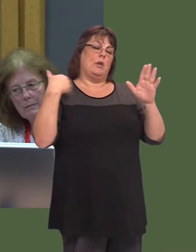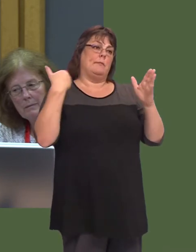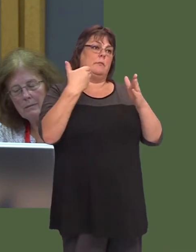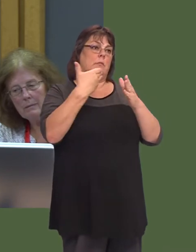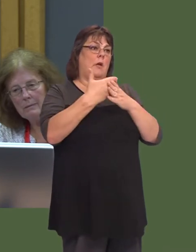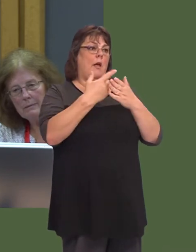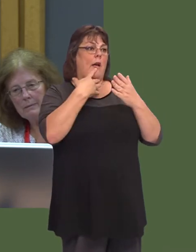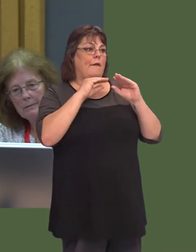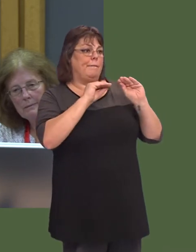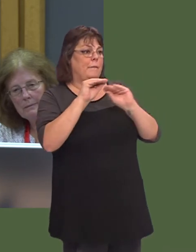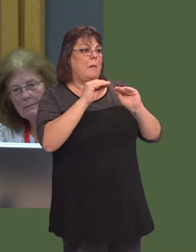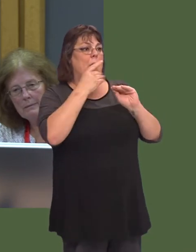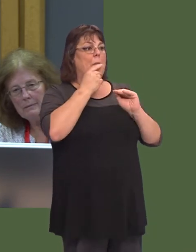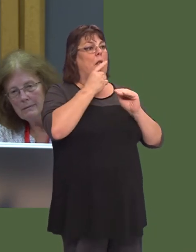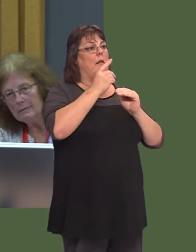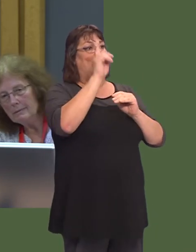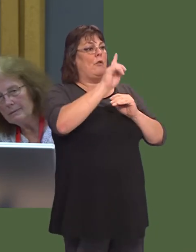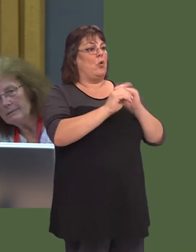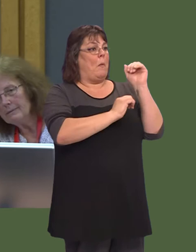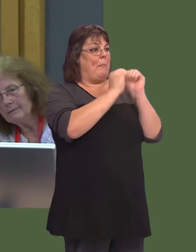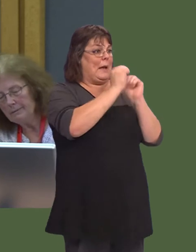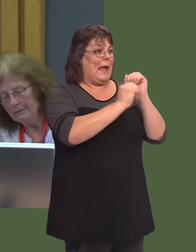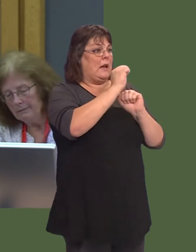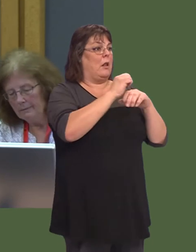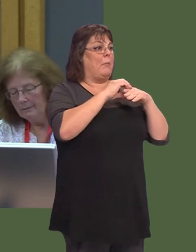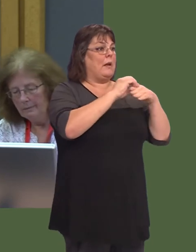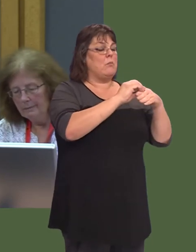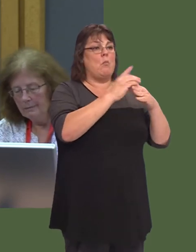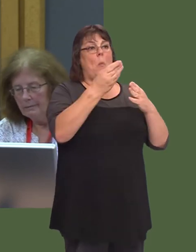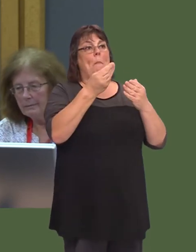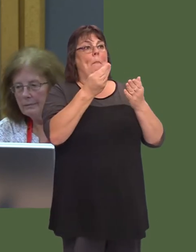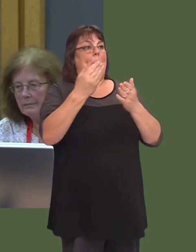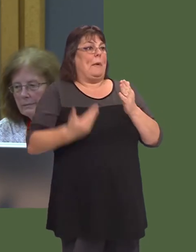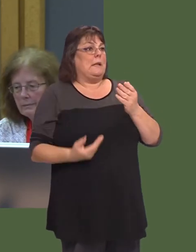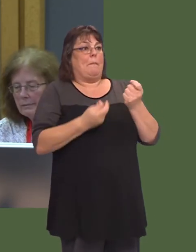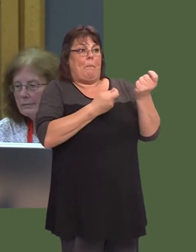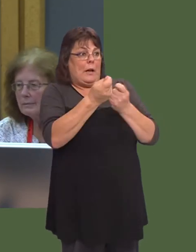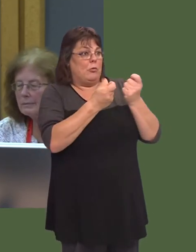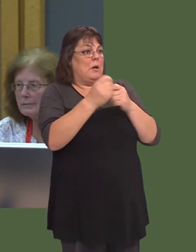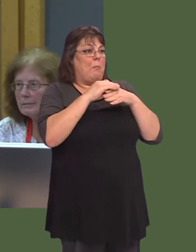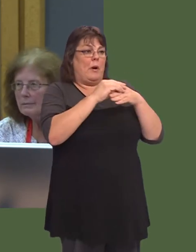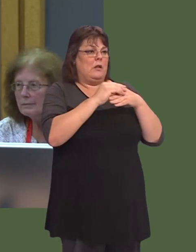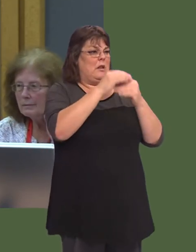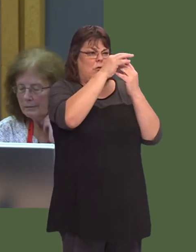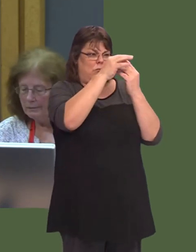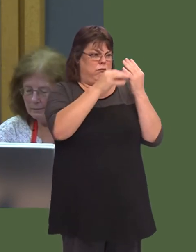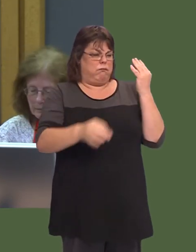many, many years, have developed people in electromechanical engineering apprenticeships, in business management apprenticeships, and so much more.